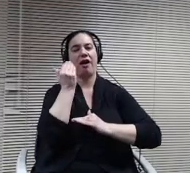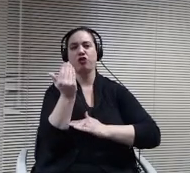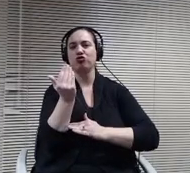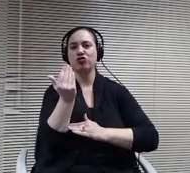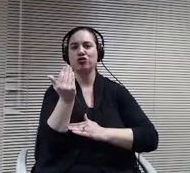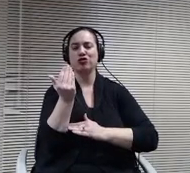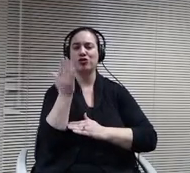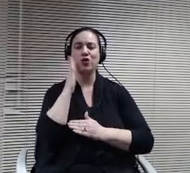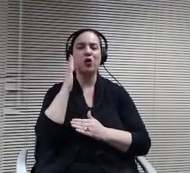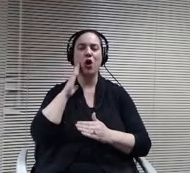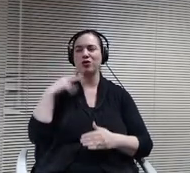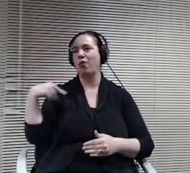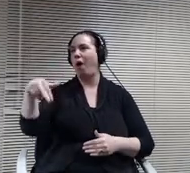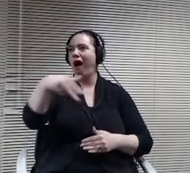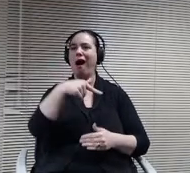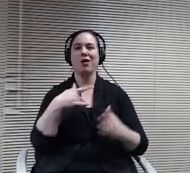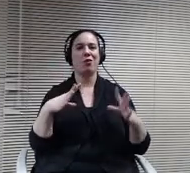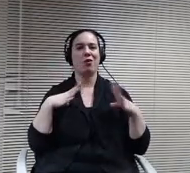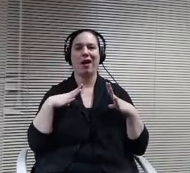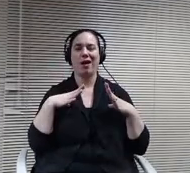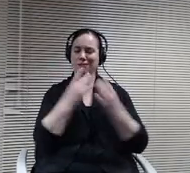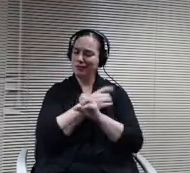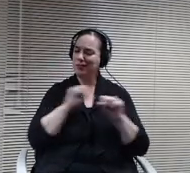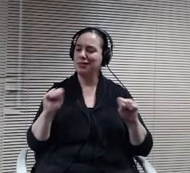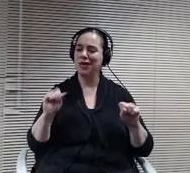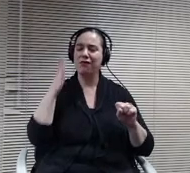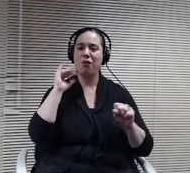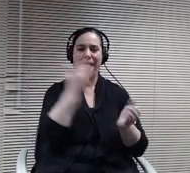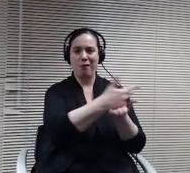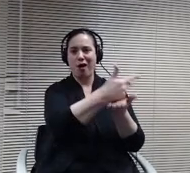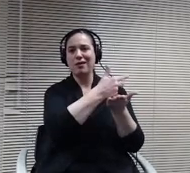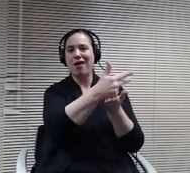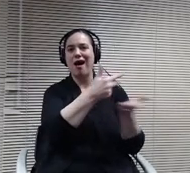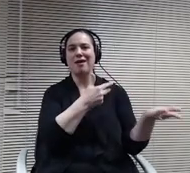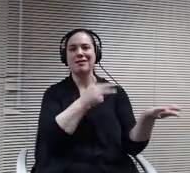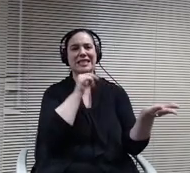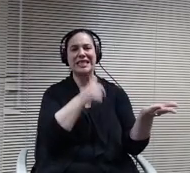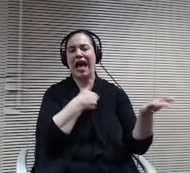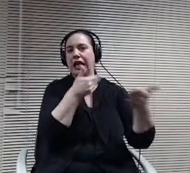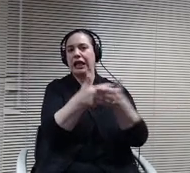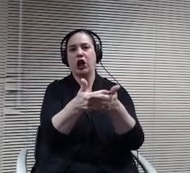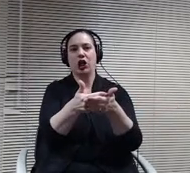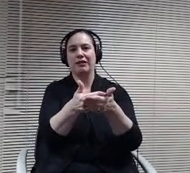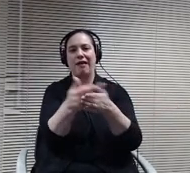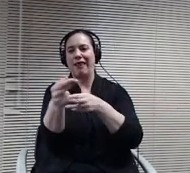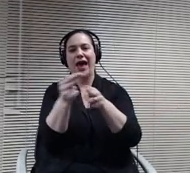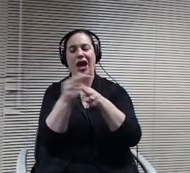'cause there's parking lots around. It's not right off that frontage Rd where it's very busy. So yes, there is a small